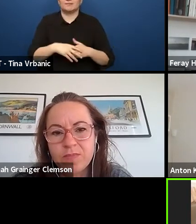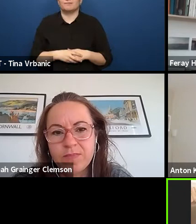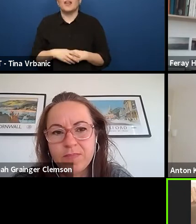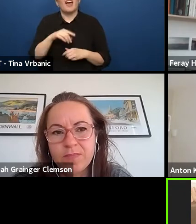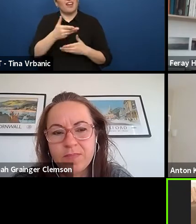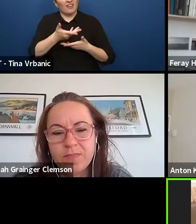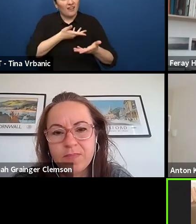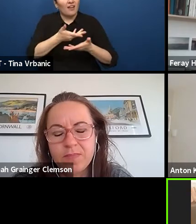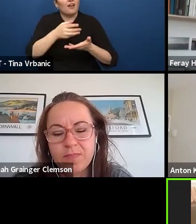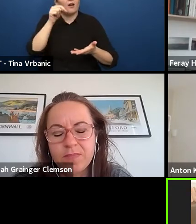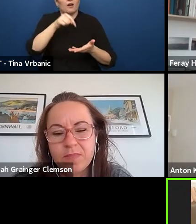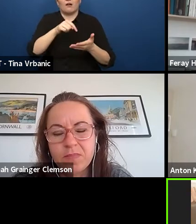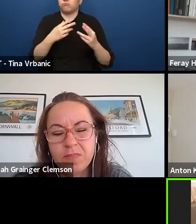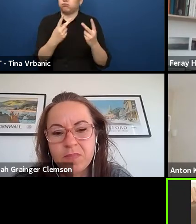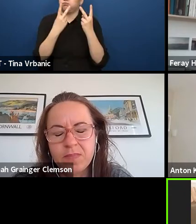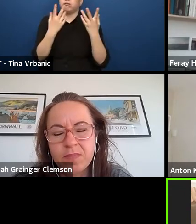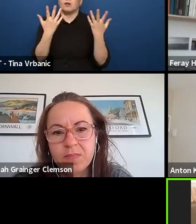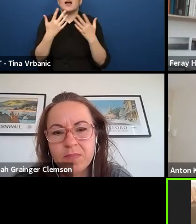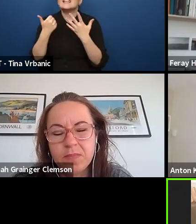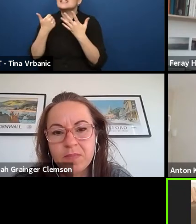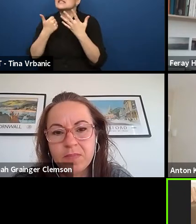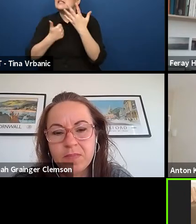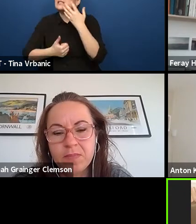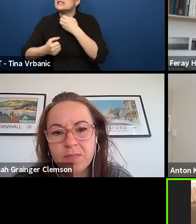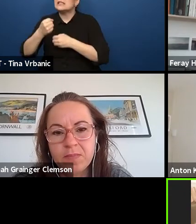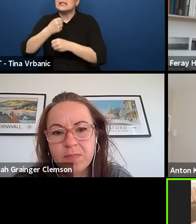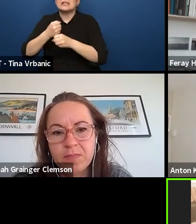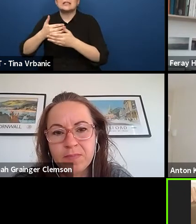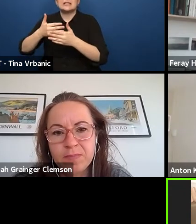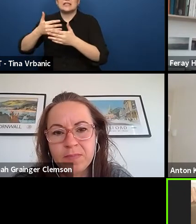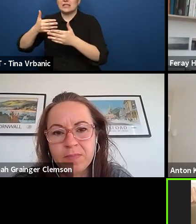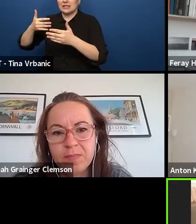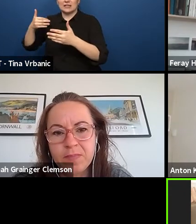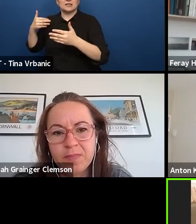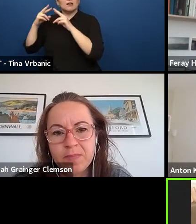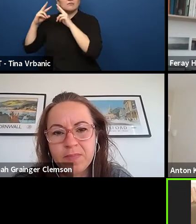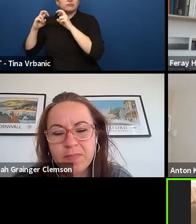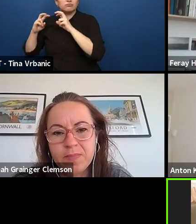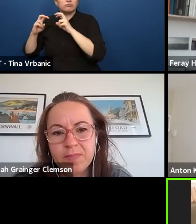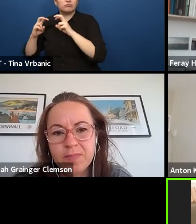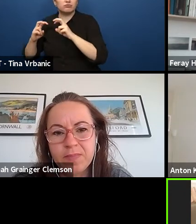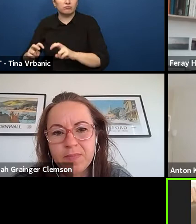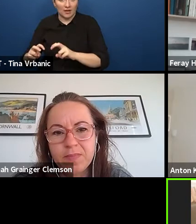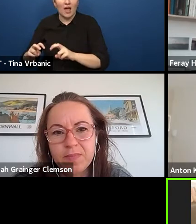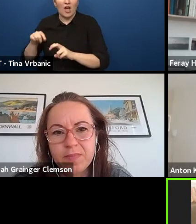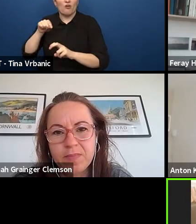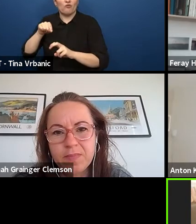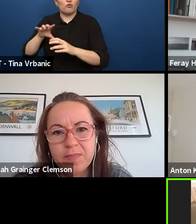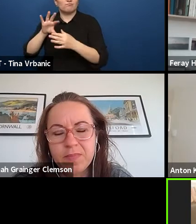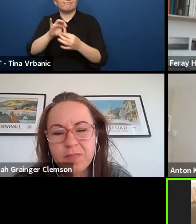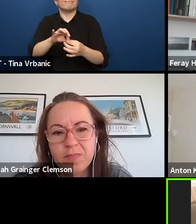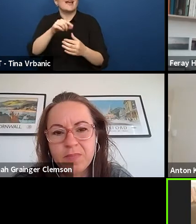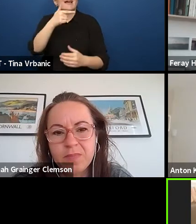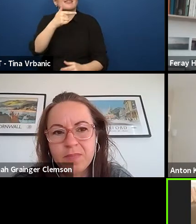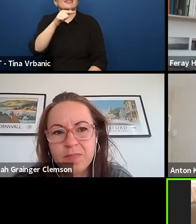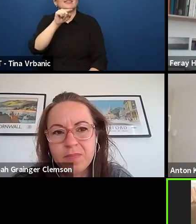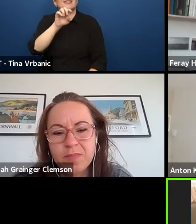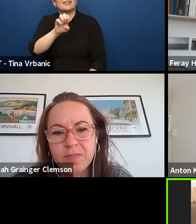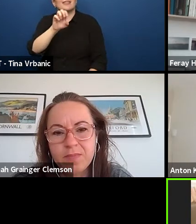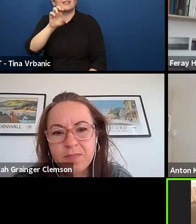after six years of research in the teen process, that was the process that we started starting from 2016.